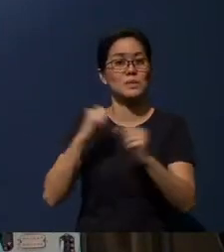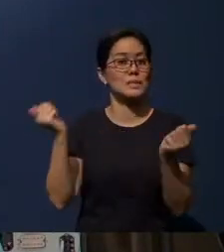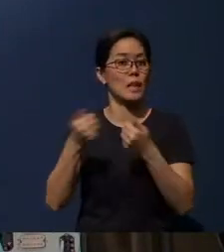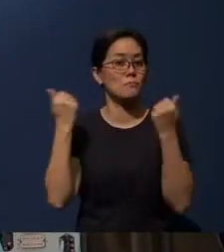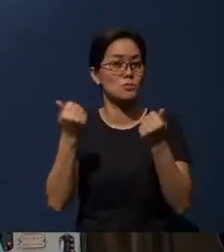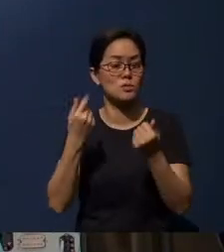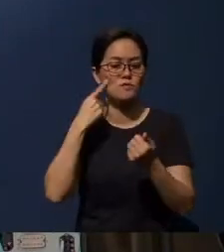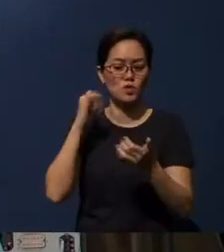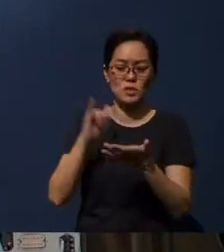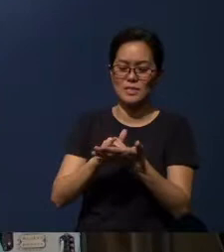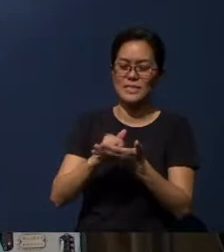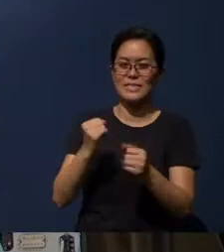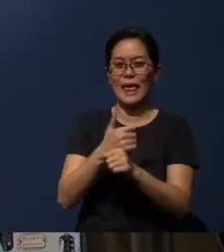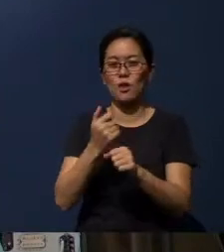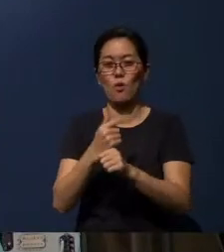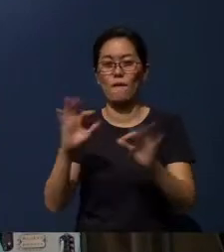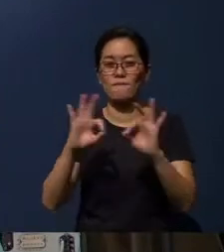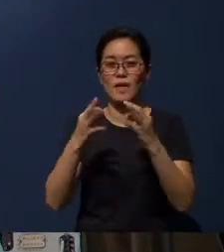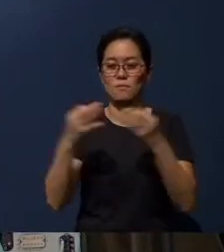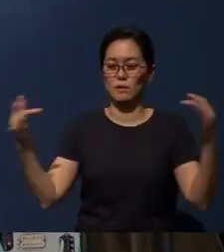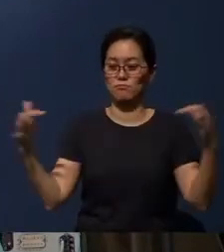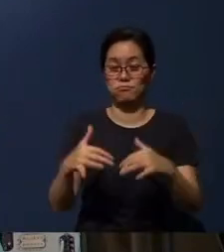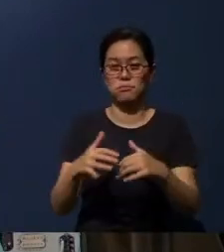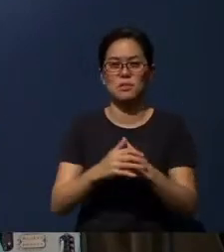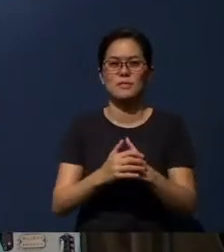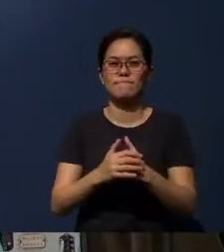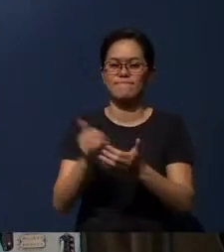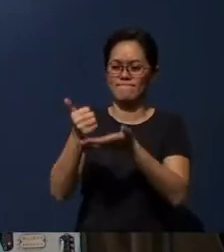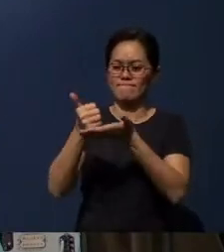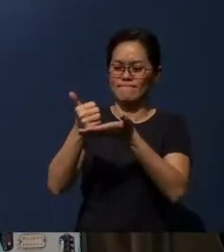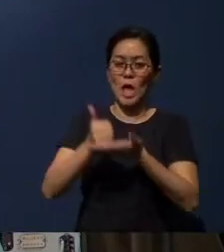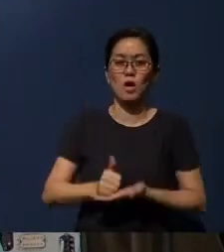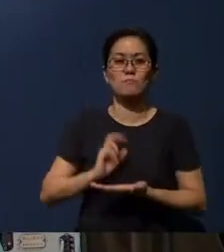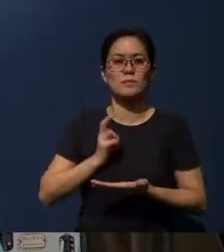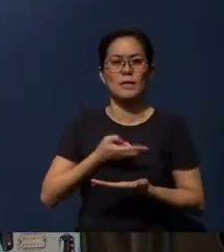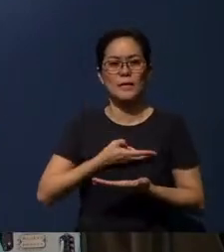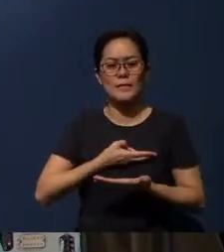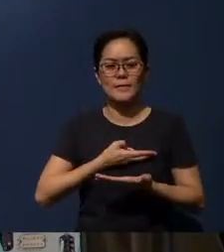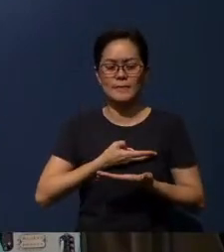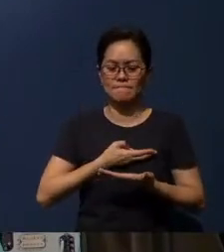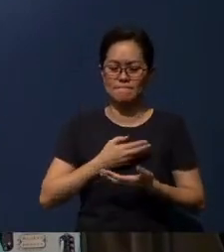for these annual family gatherings that can help us cement our family ties.